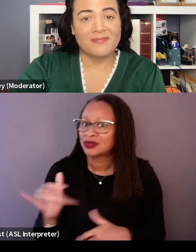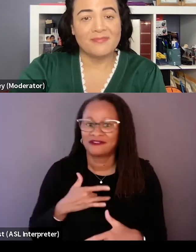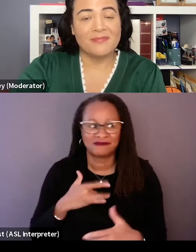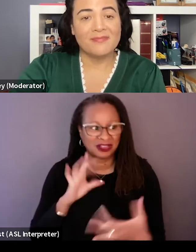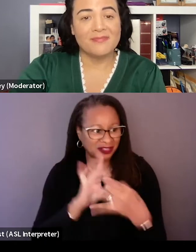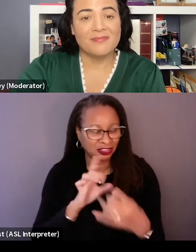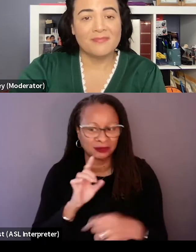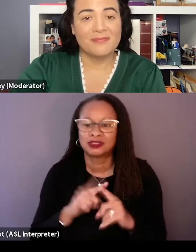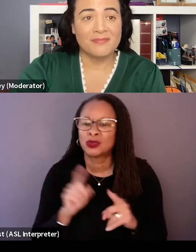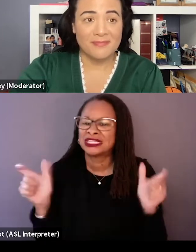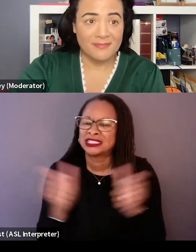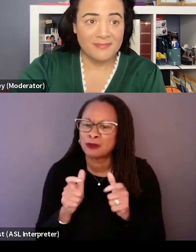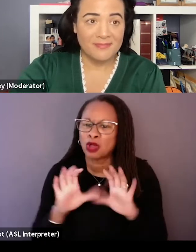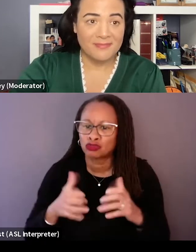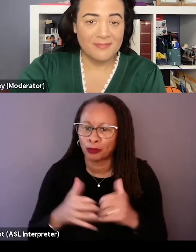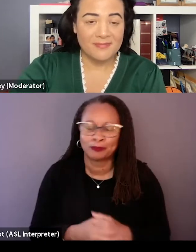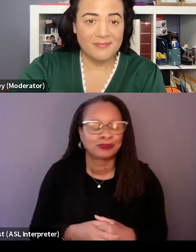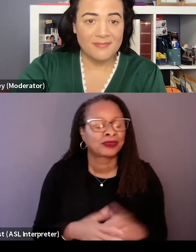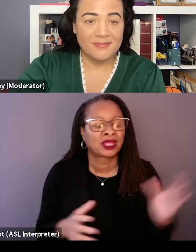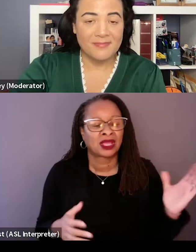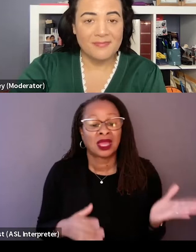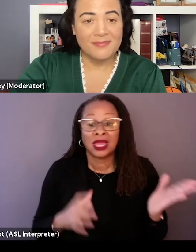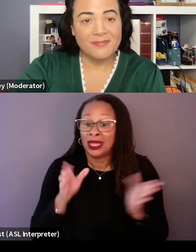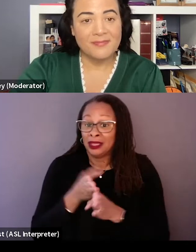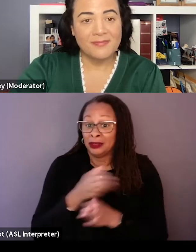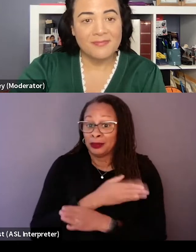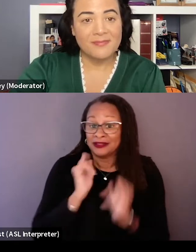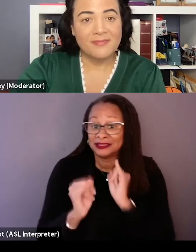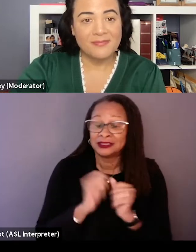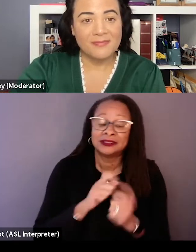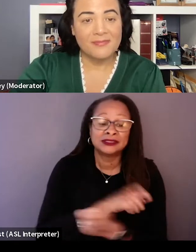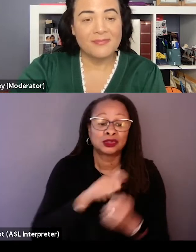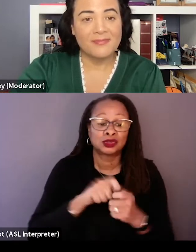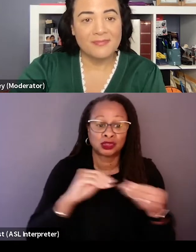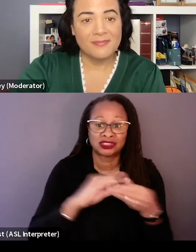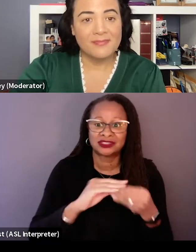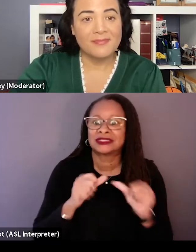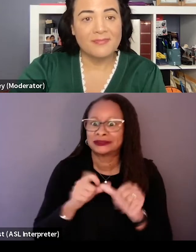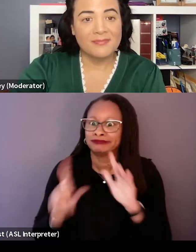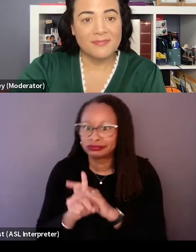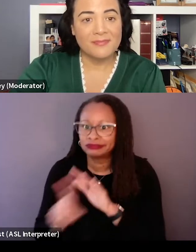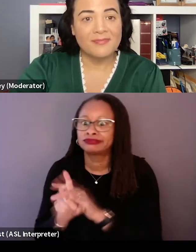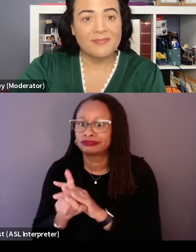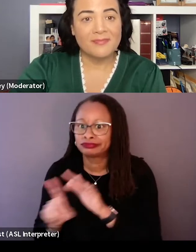But back to the script, in those pre-interviews there were certain stories that kept coming up. Oh, you've gotta include this,